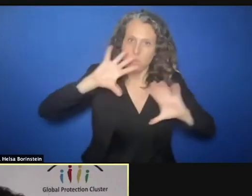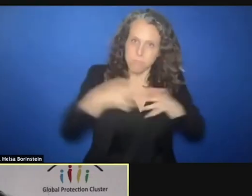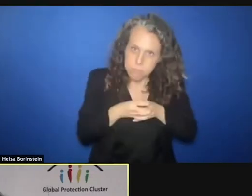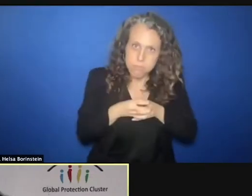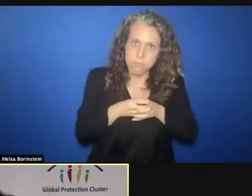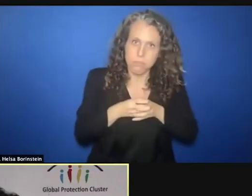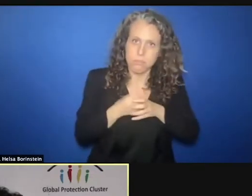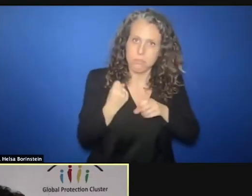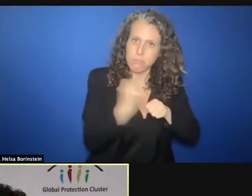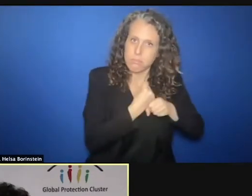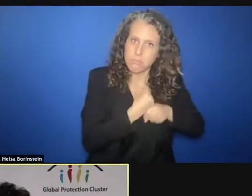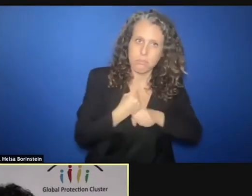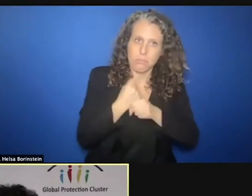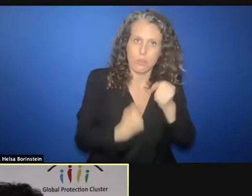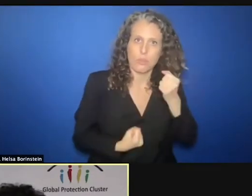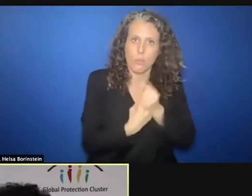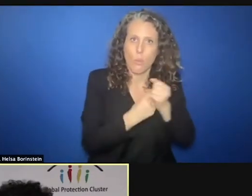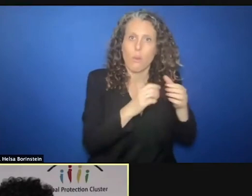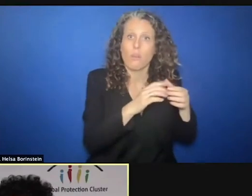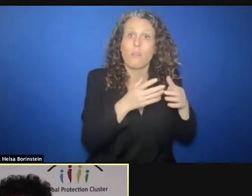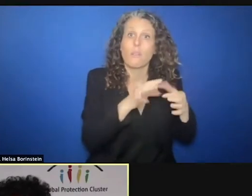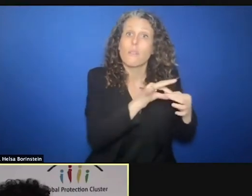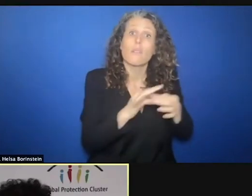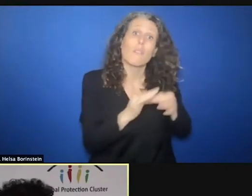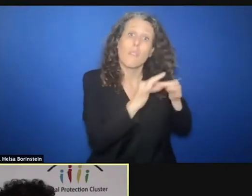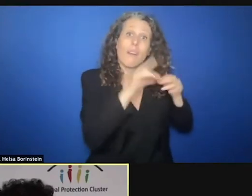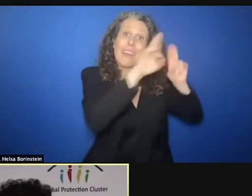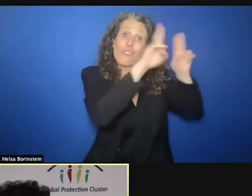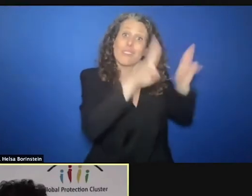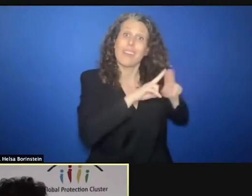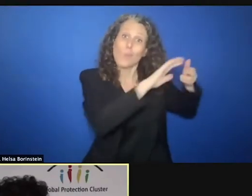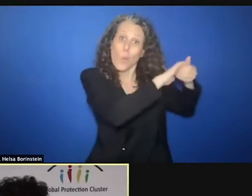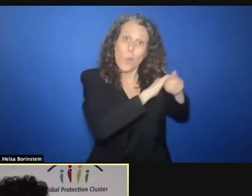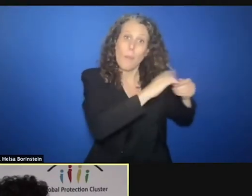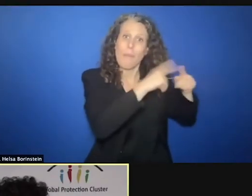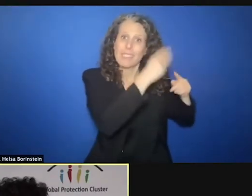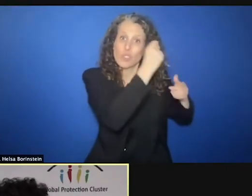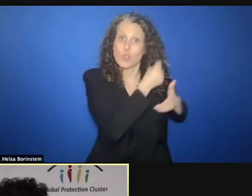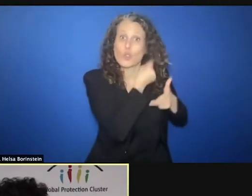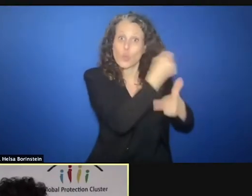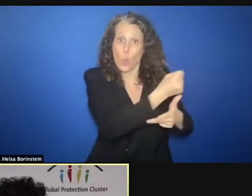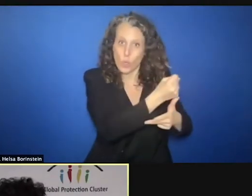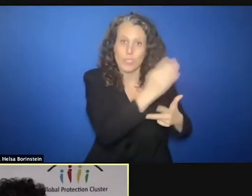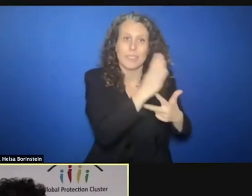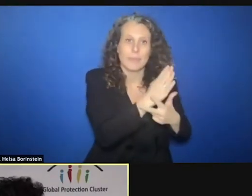international organizations and from the donors. And that takes me to the third point. It's simple.